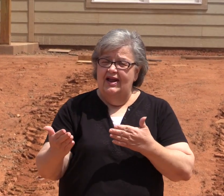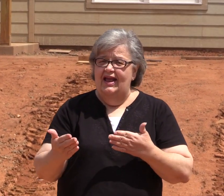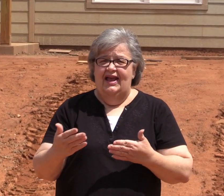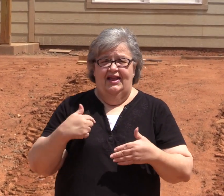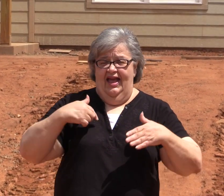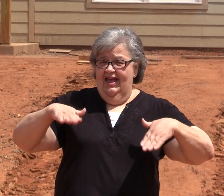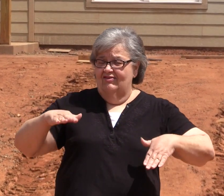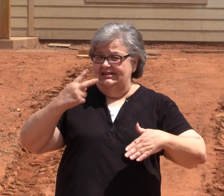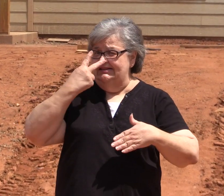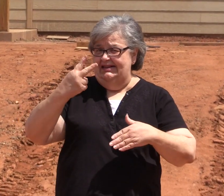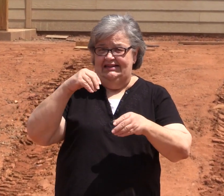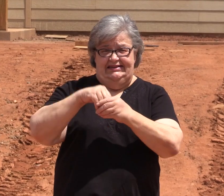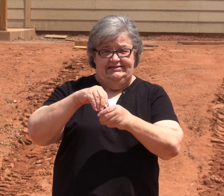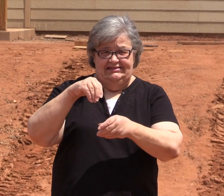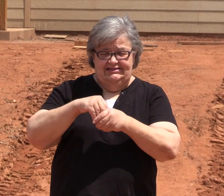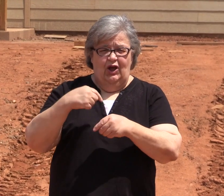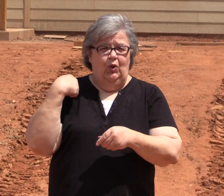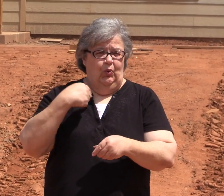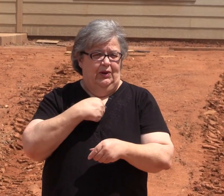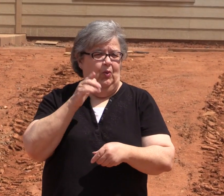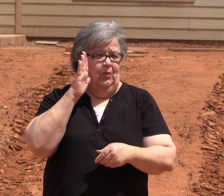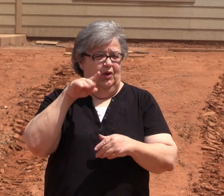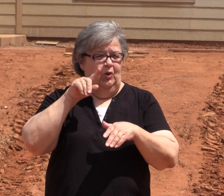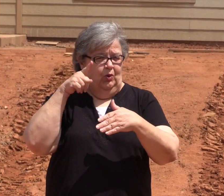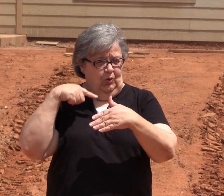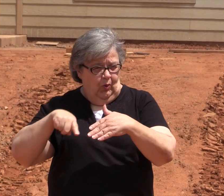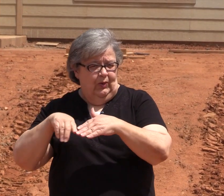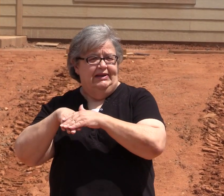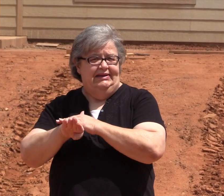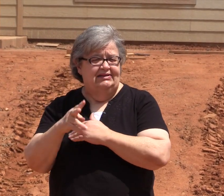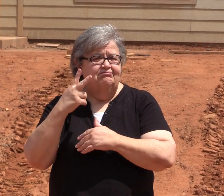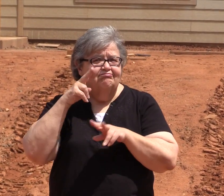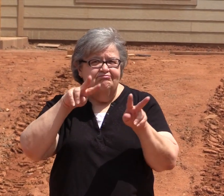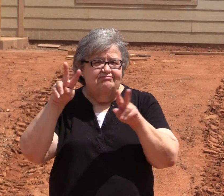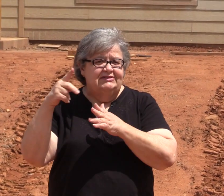I haven't seen inside yet. We will go inside and see what is up in there.